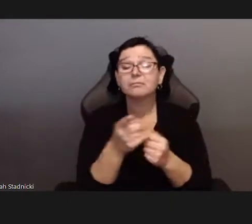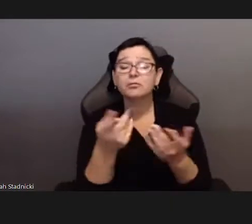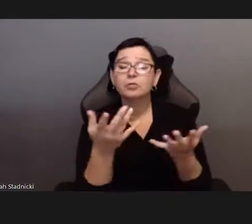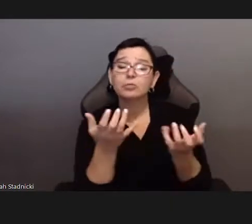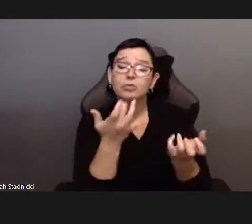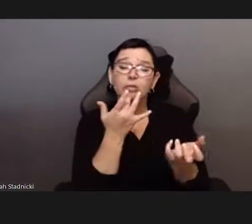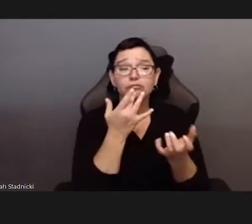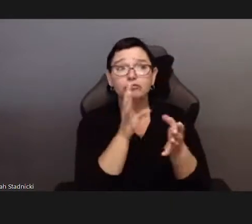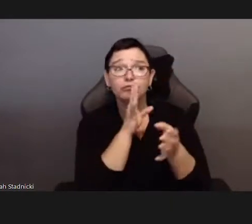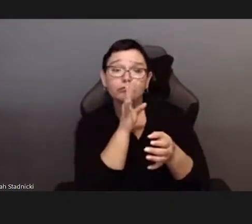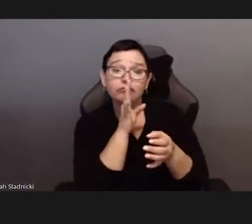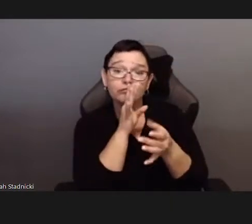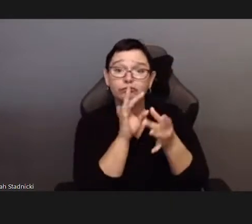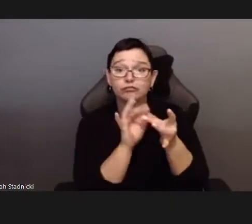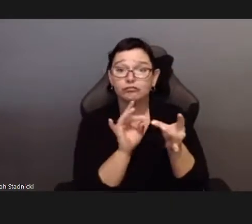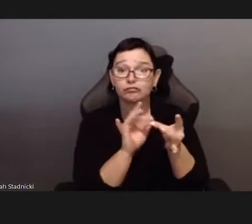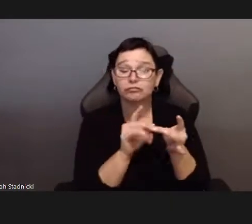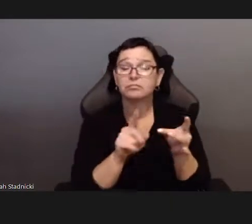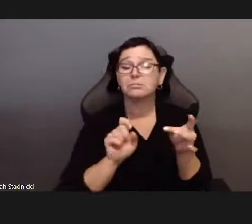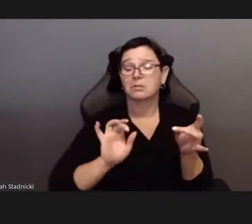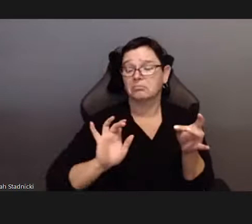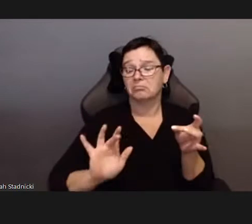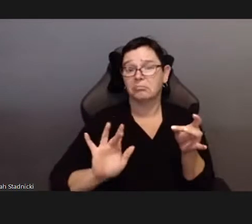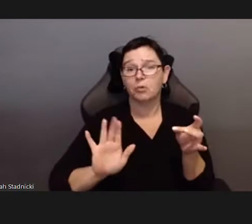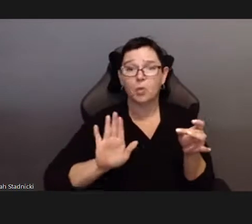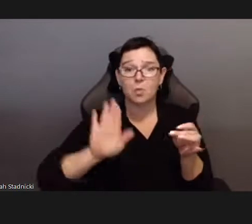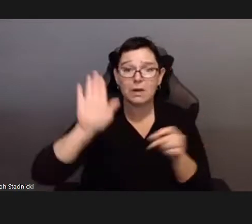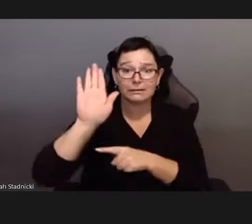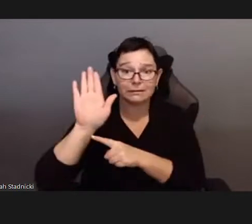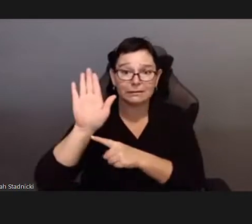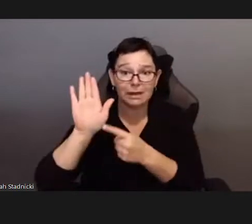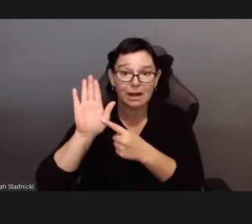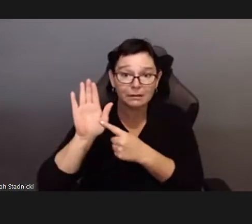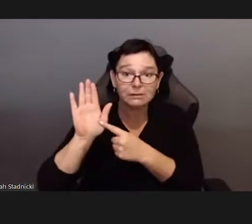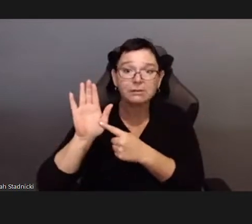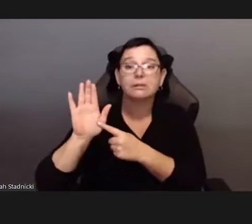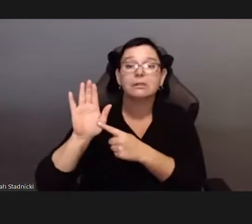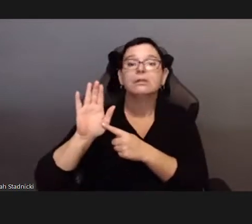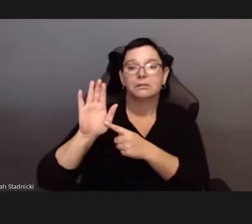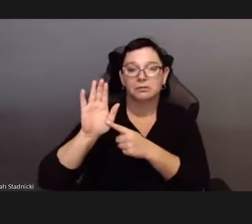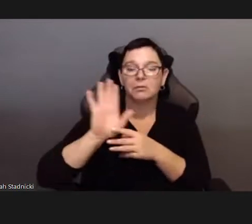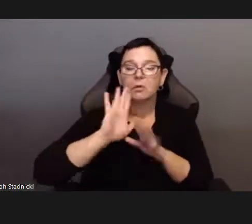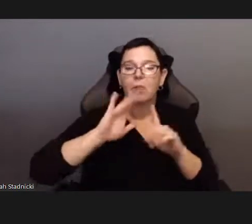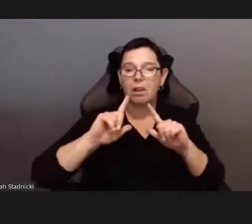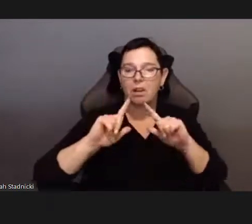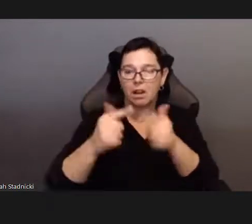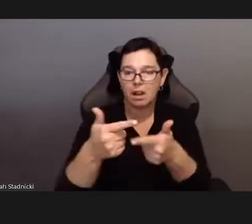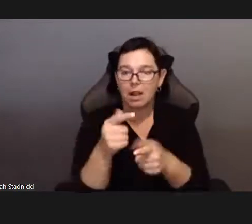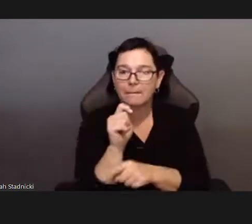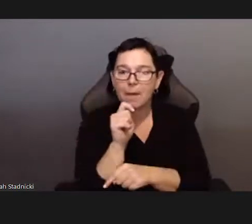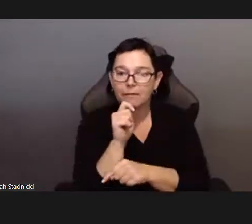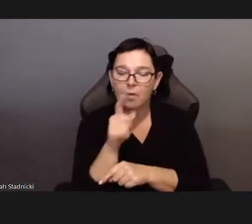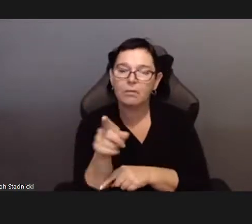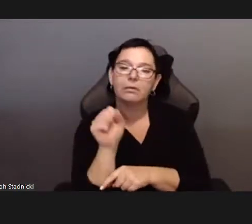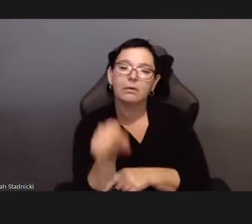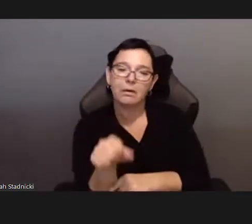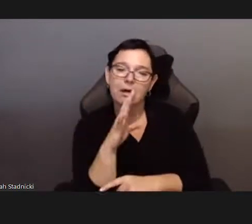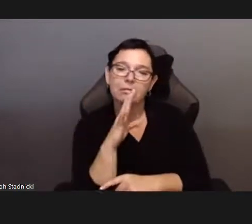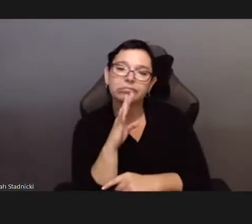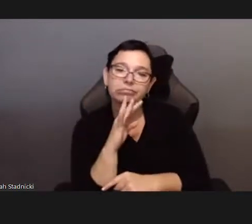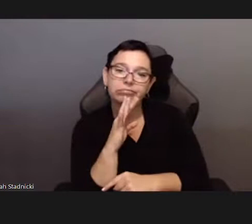If you want everyone to see your remarks, please click the arrow to send to all panelists and attendees.